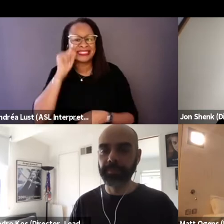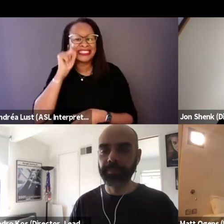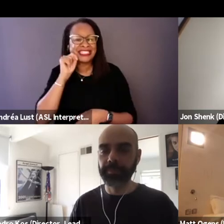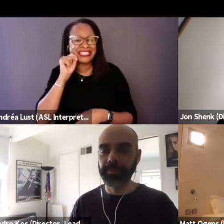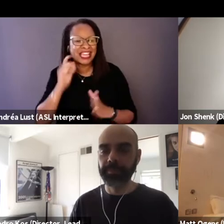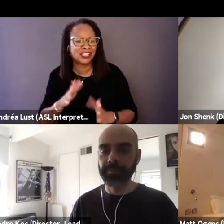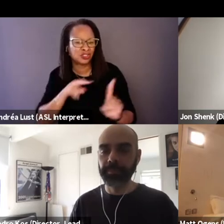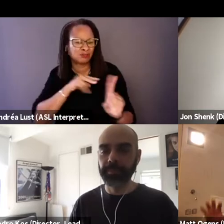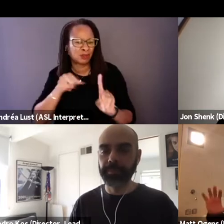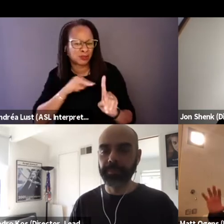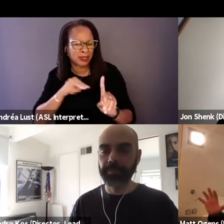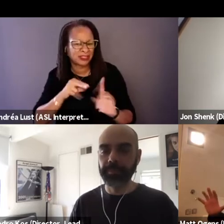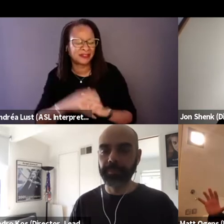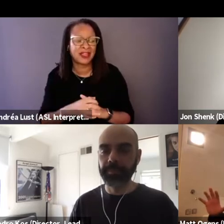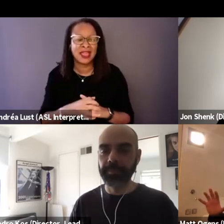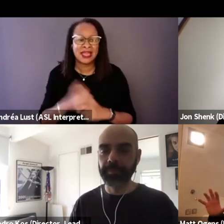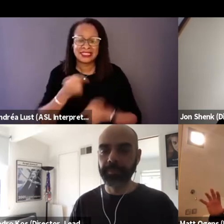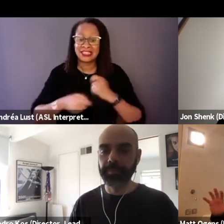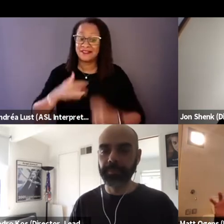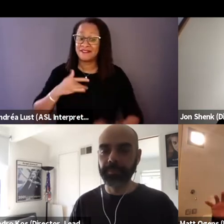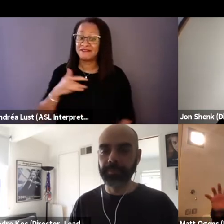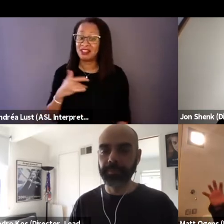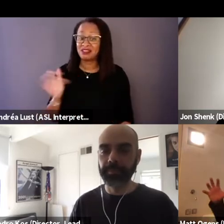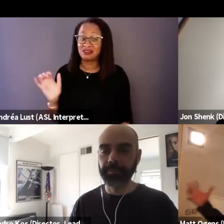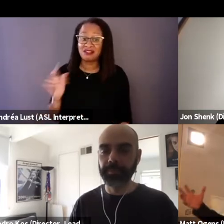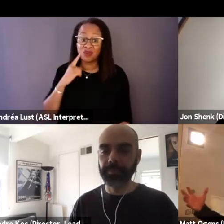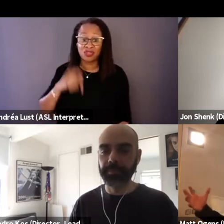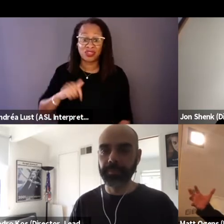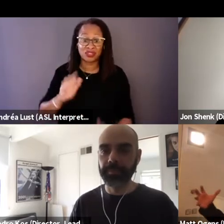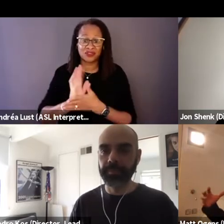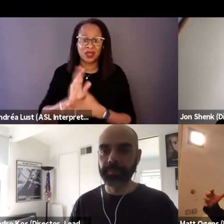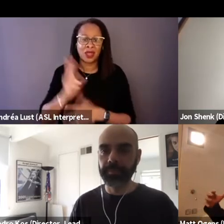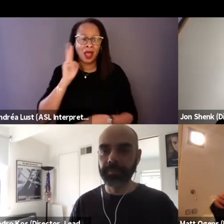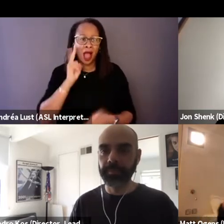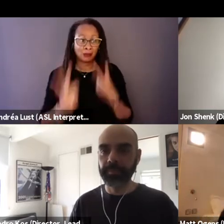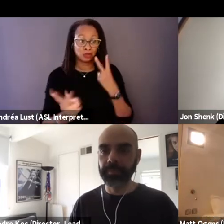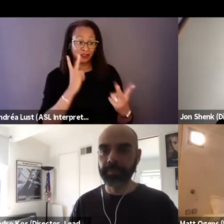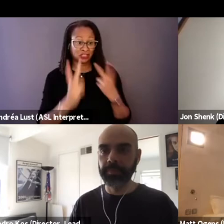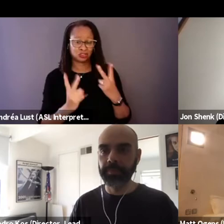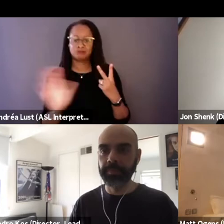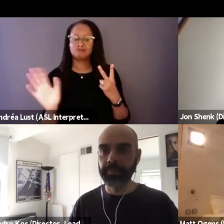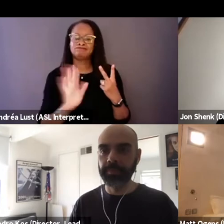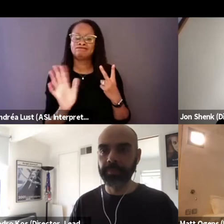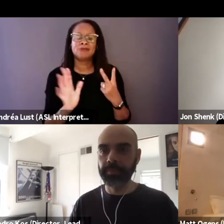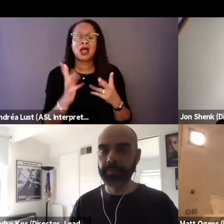So instead of it feeling for this film observational, I wanted to make it feel more immersive